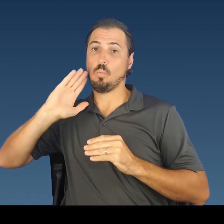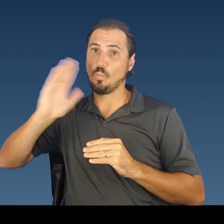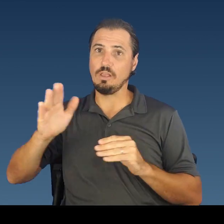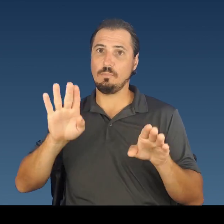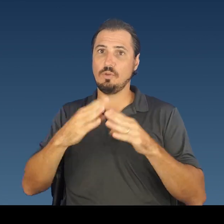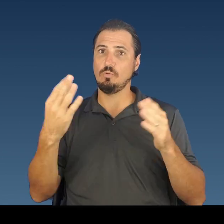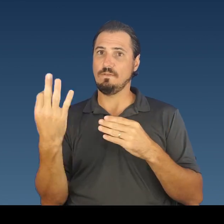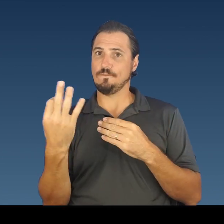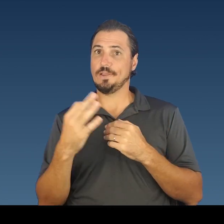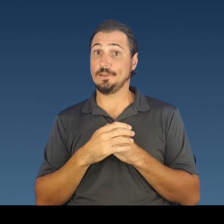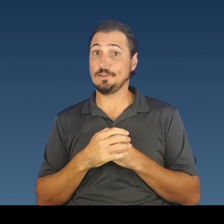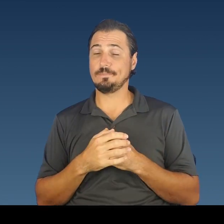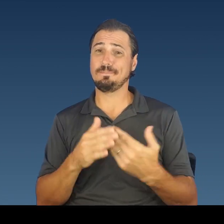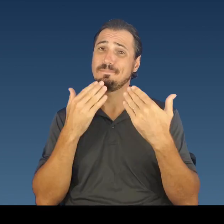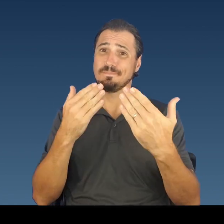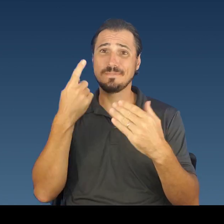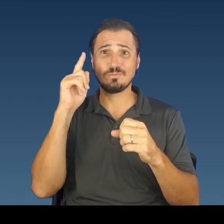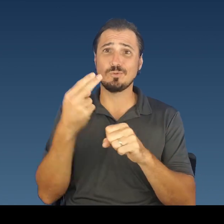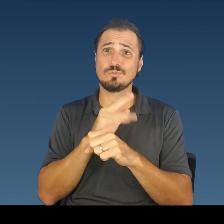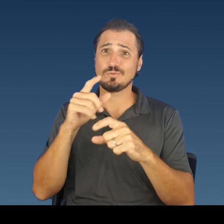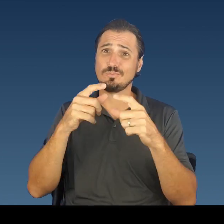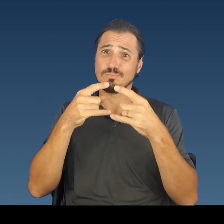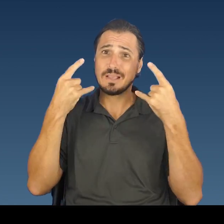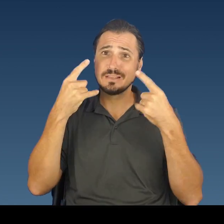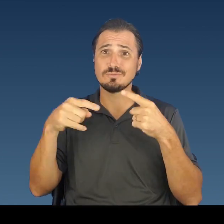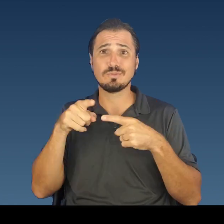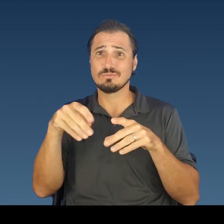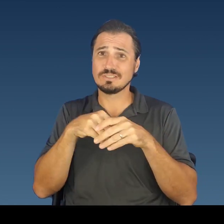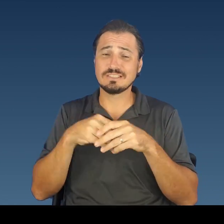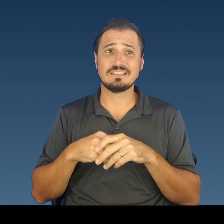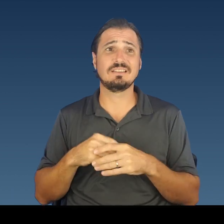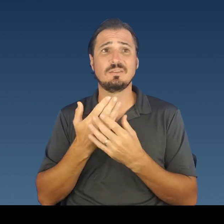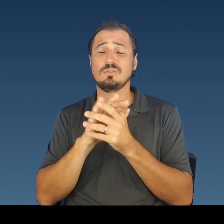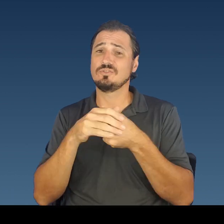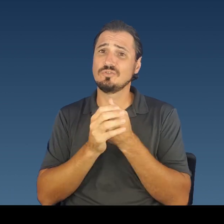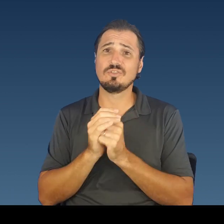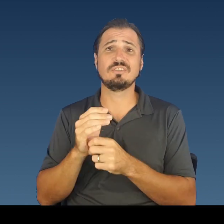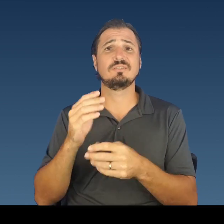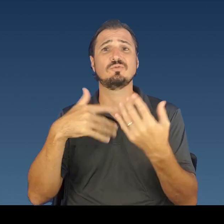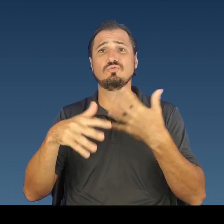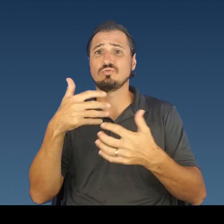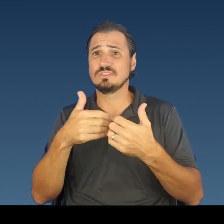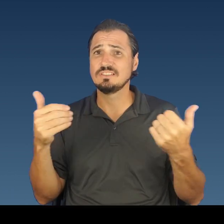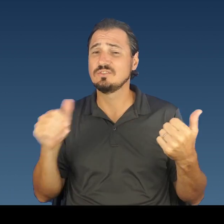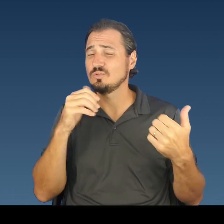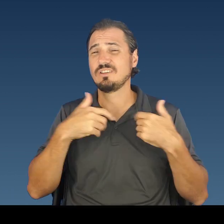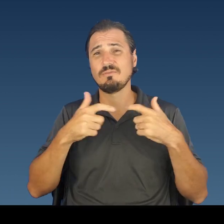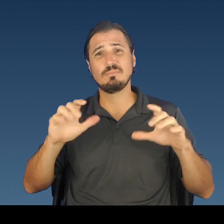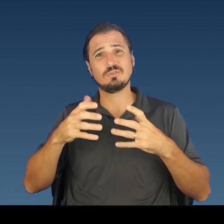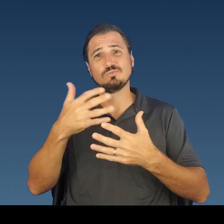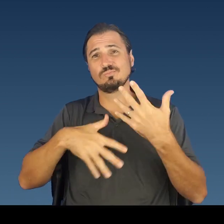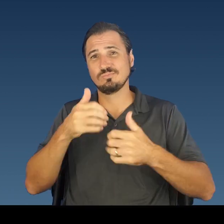Mahalo for wearing your masks when indoors. Wash your hands, keep your distance, avoid large gatherings and of course,